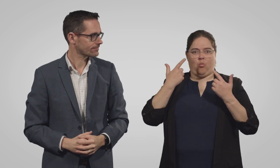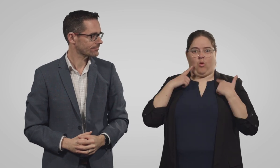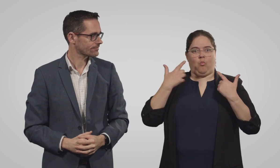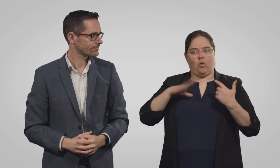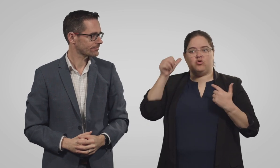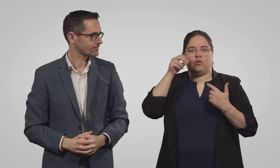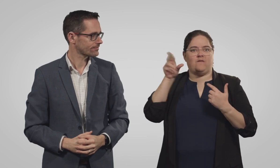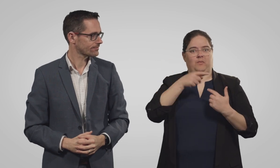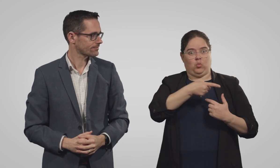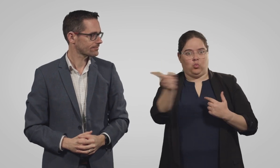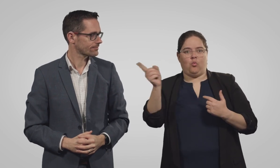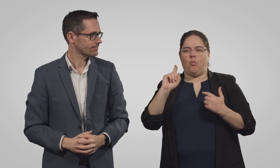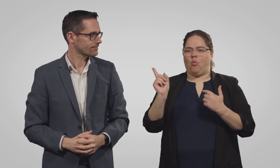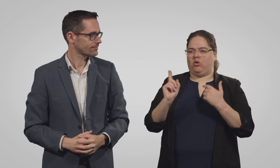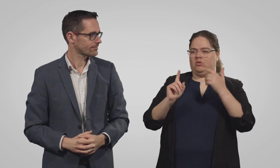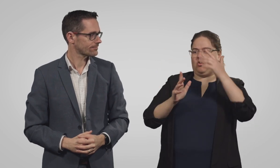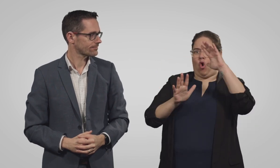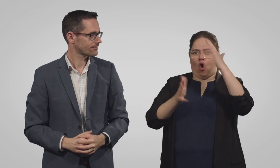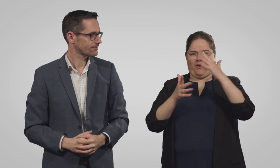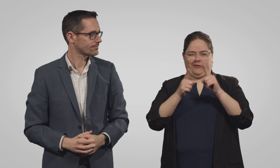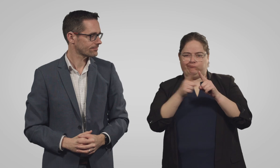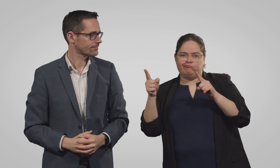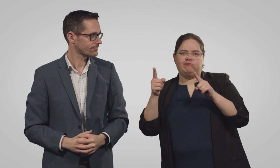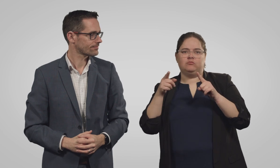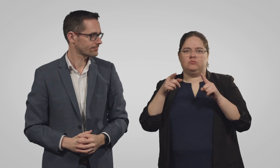as we want to know which Auslan phrases the Deaf community